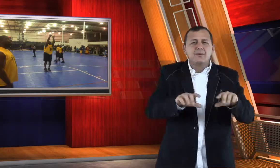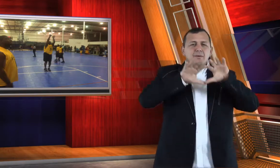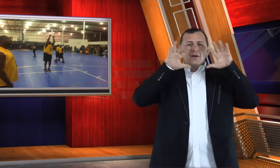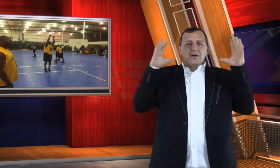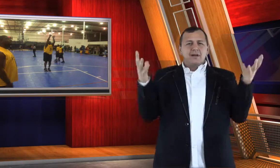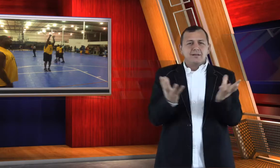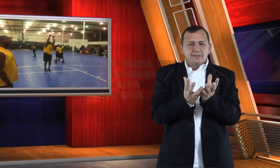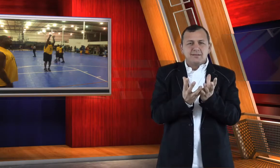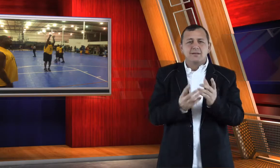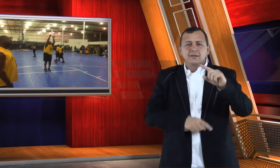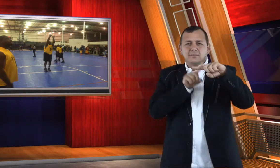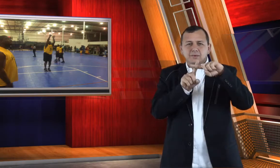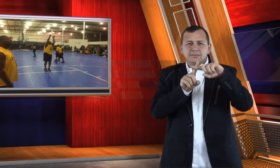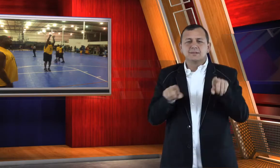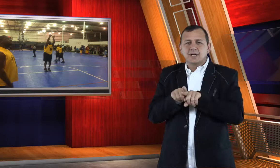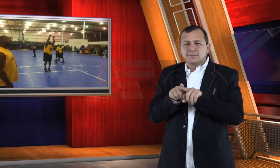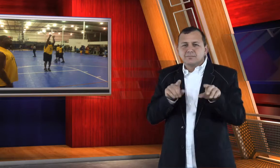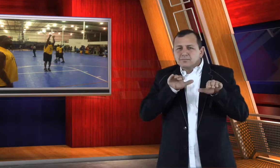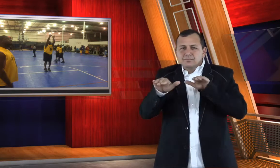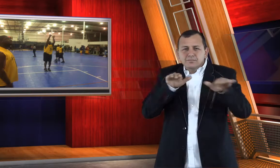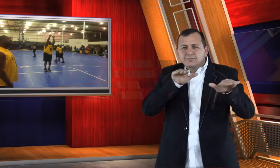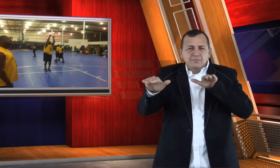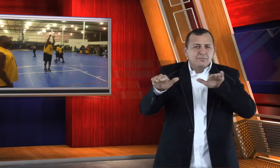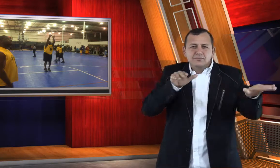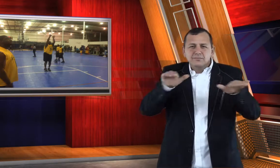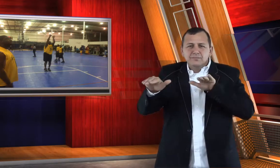other parts of the world; and also to